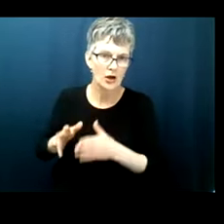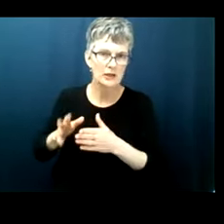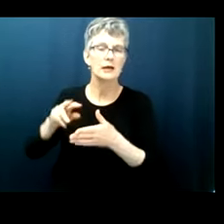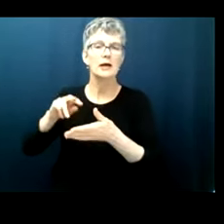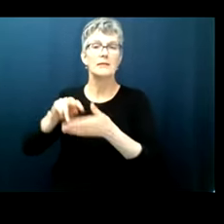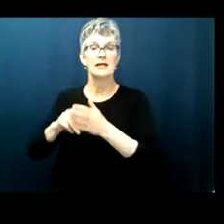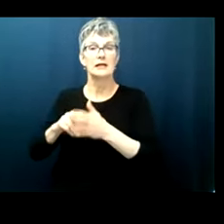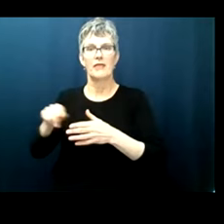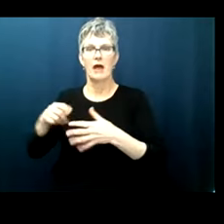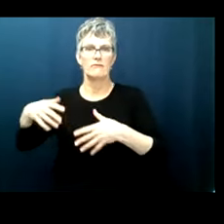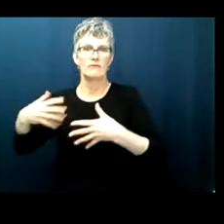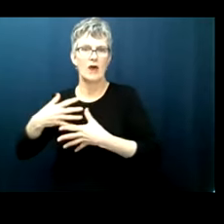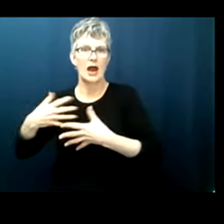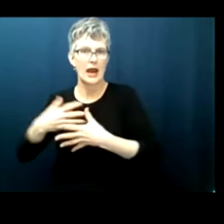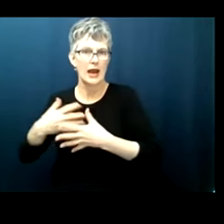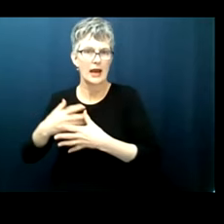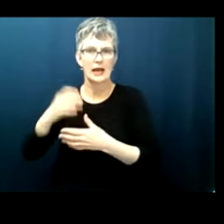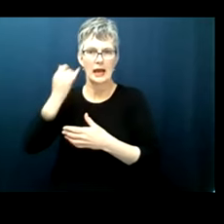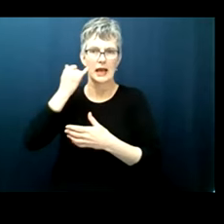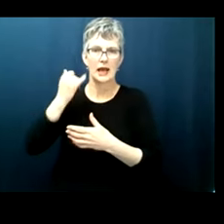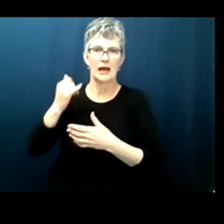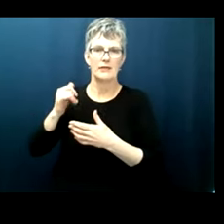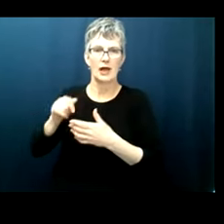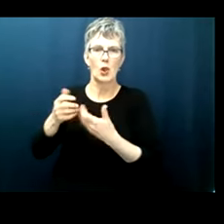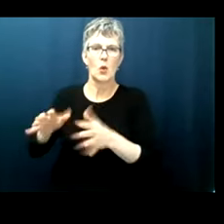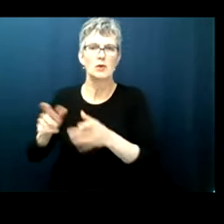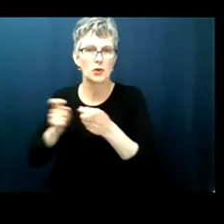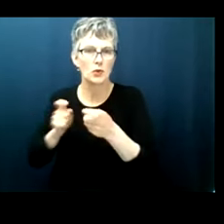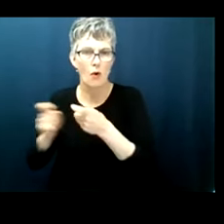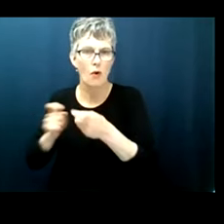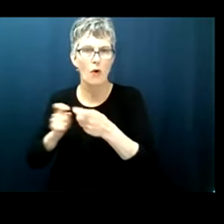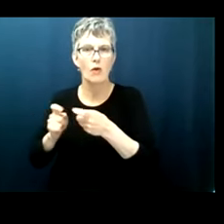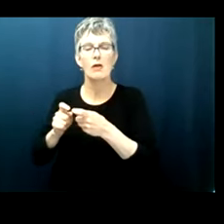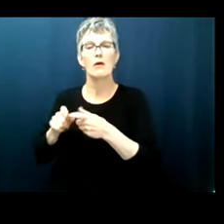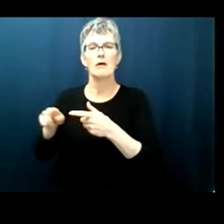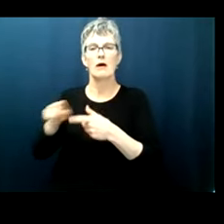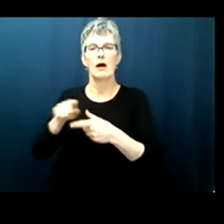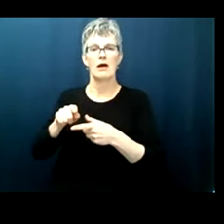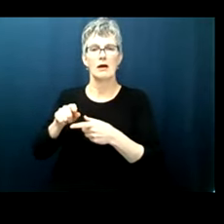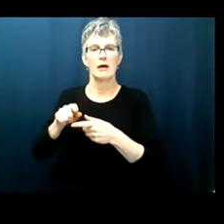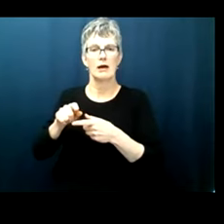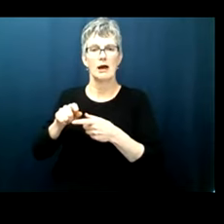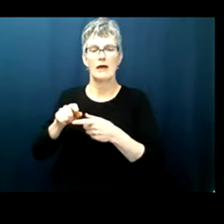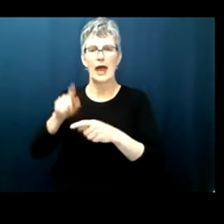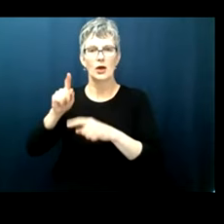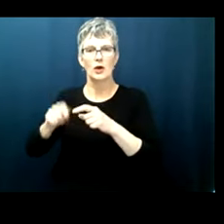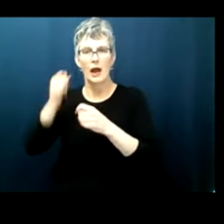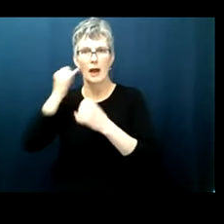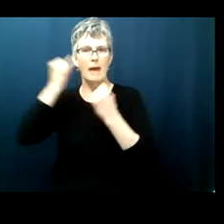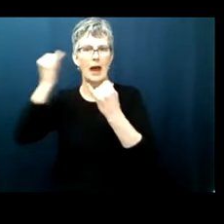officials and they did not have the imagination to see a world in which others would treat them